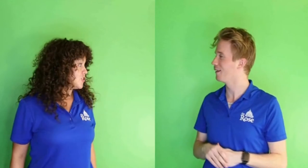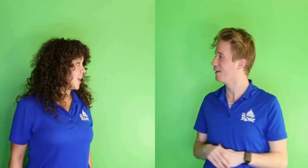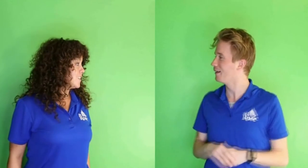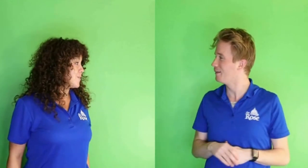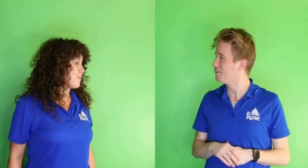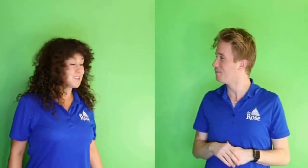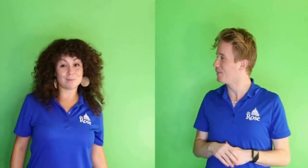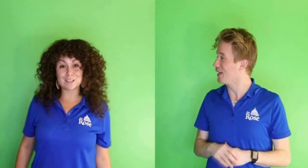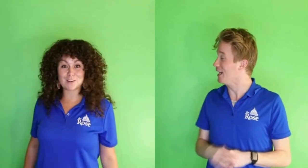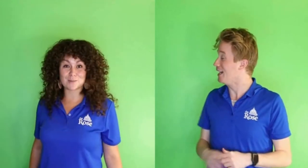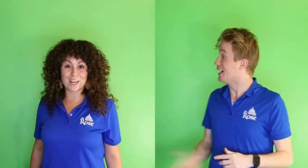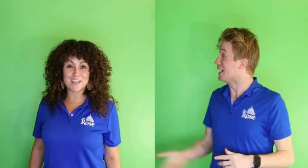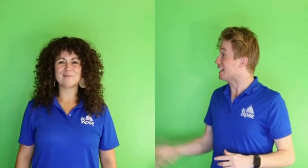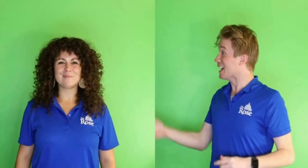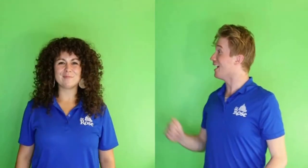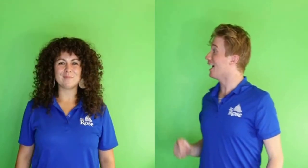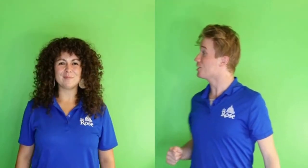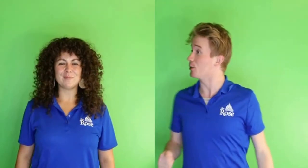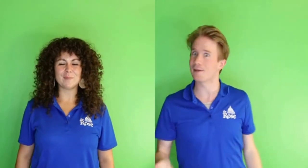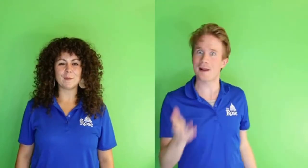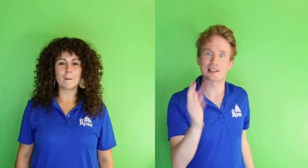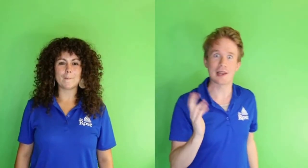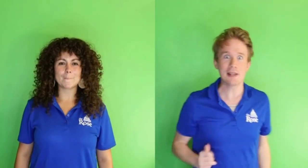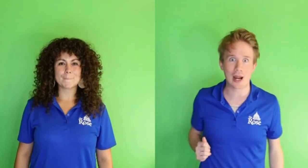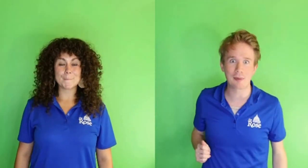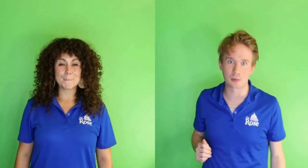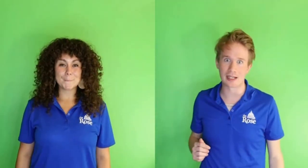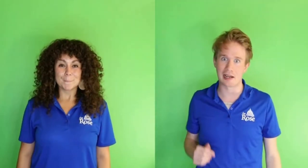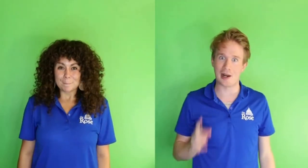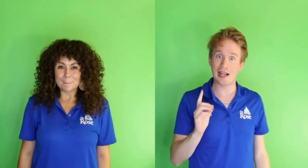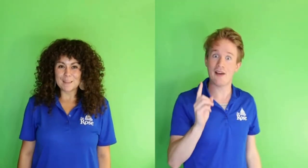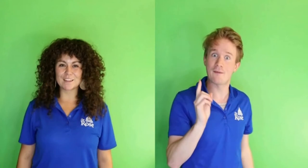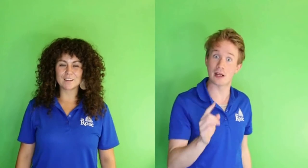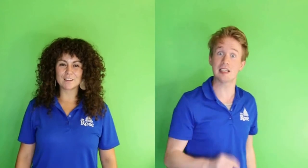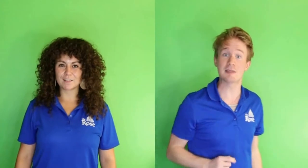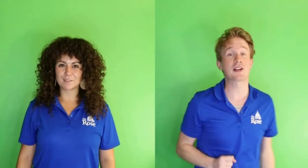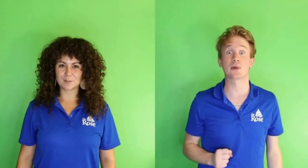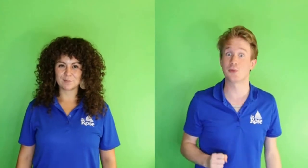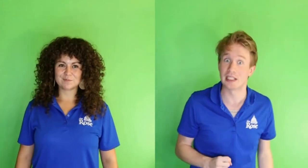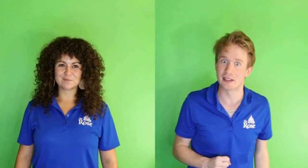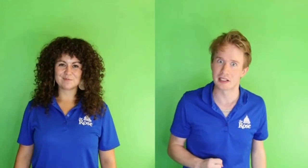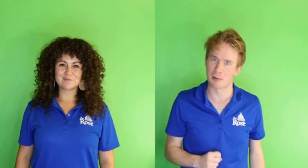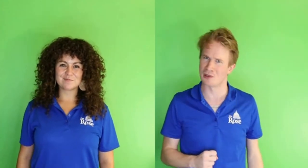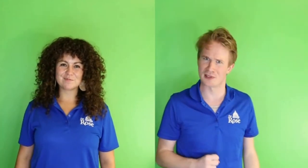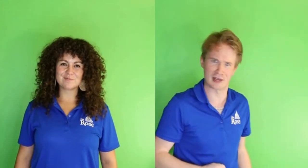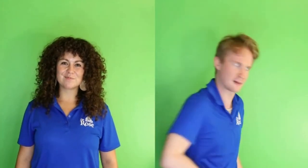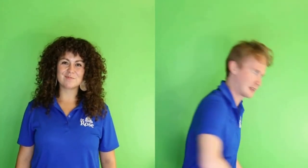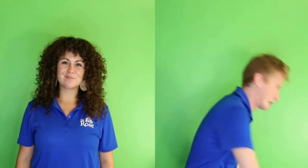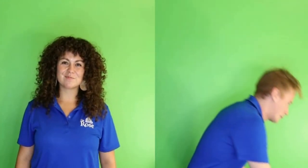Jay, do you have that something special ready? Yeah, I do. In fact, let me grab it right now. I have a very special feelings ball to grab right now.